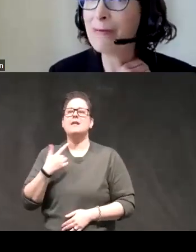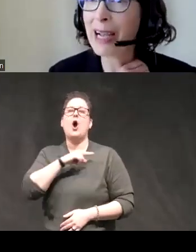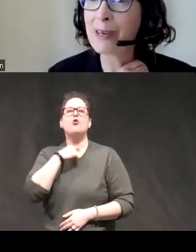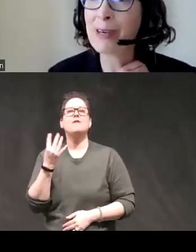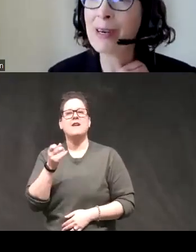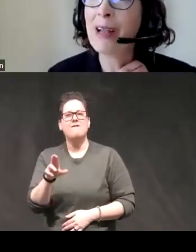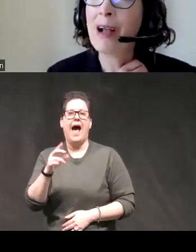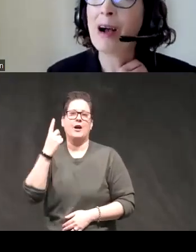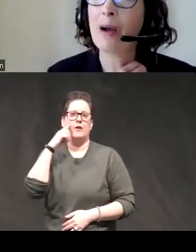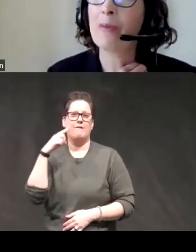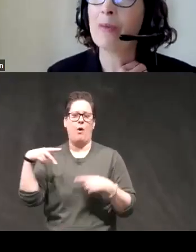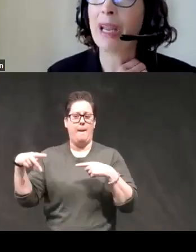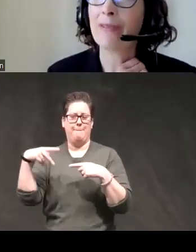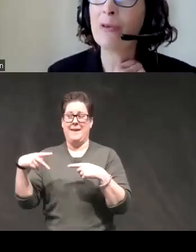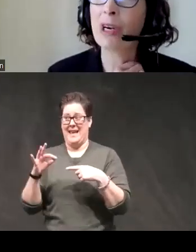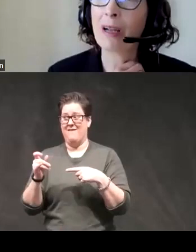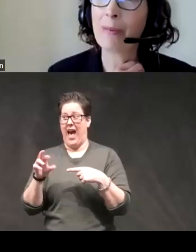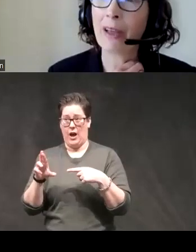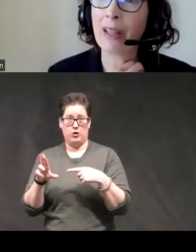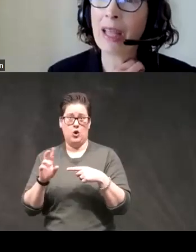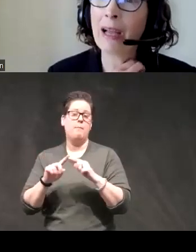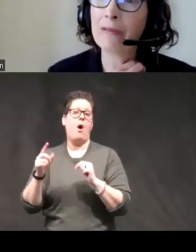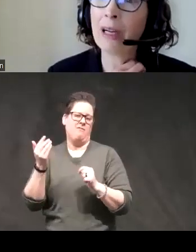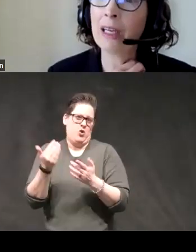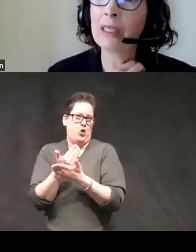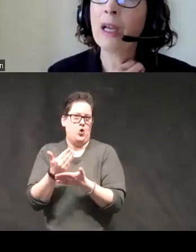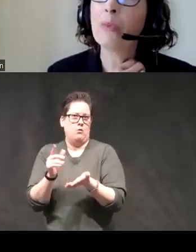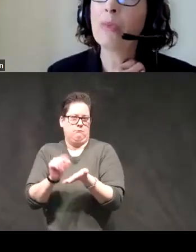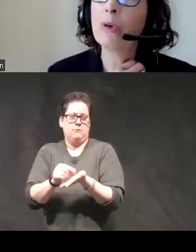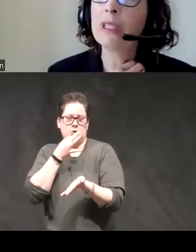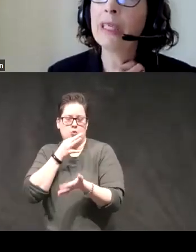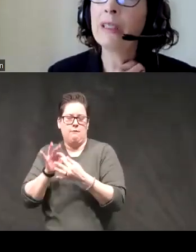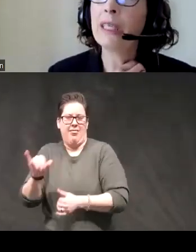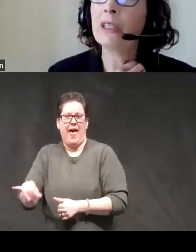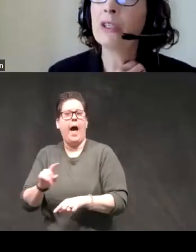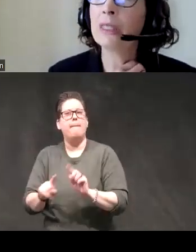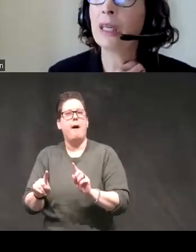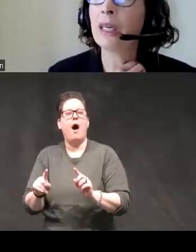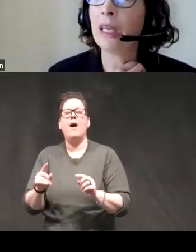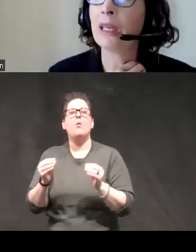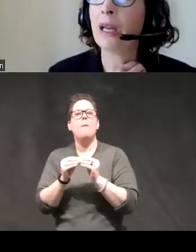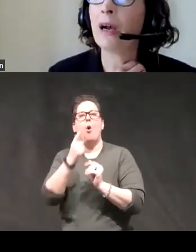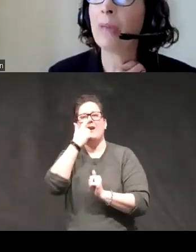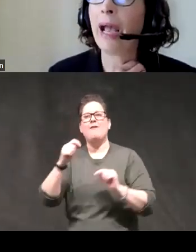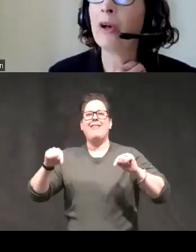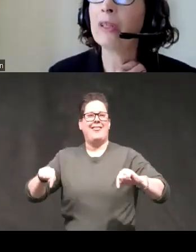P Factor we have new work coming out on that front but we're particularly interested in how